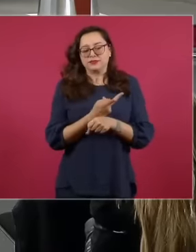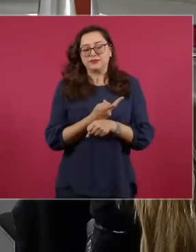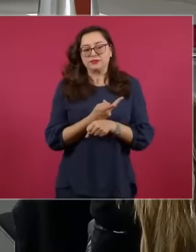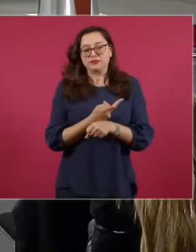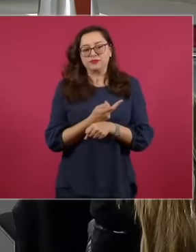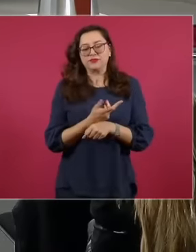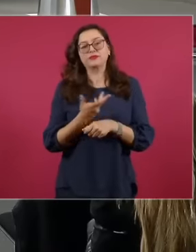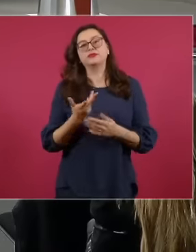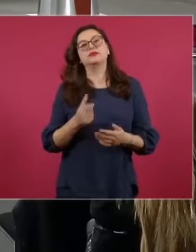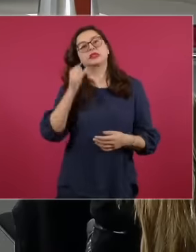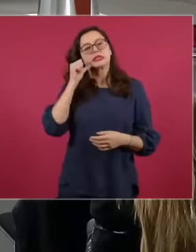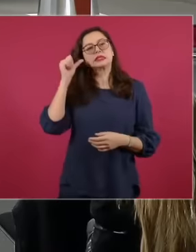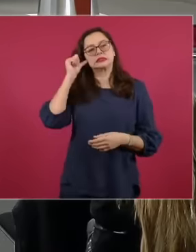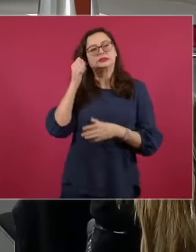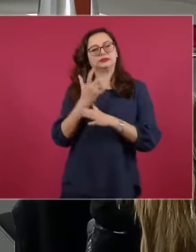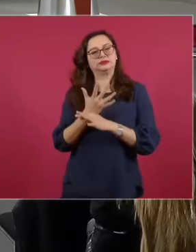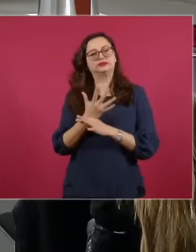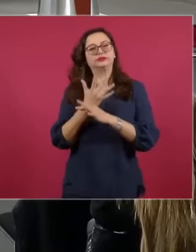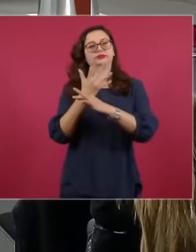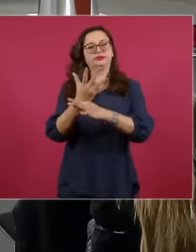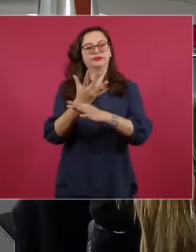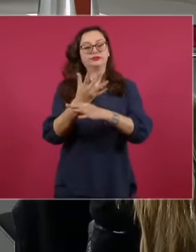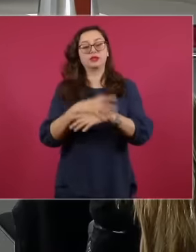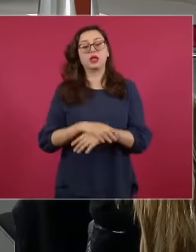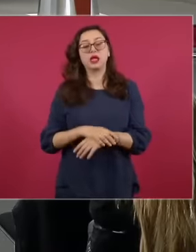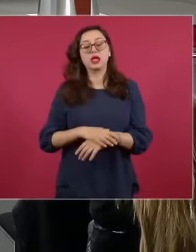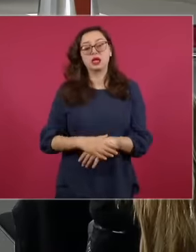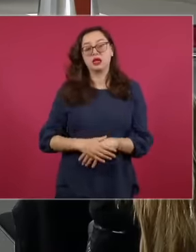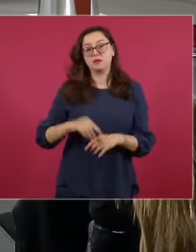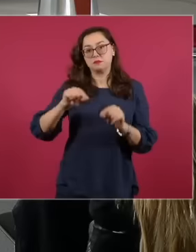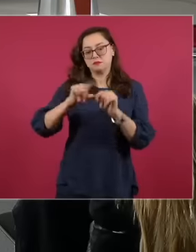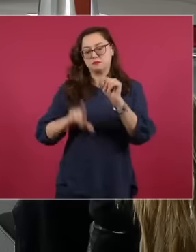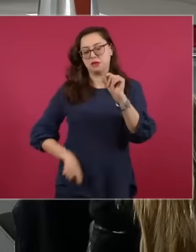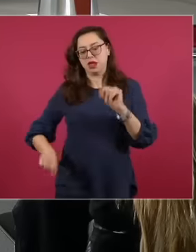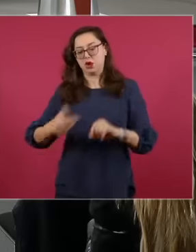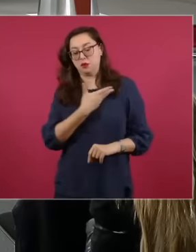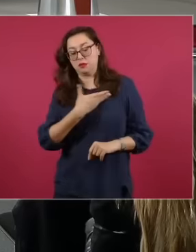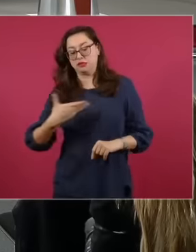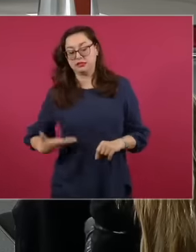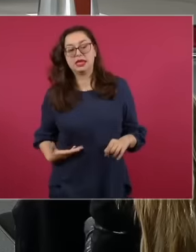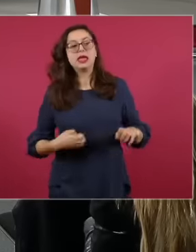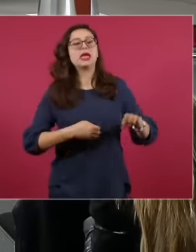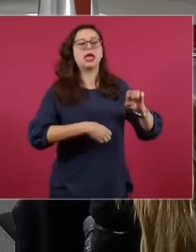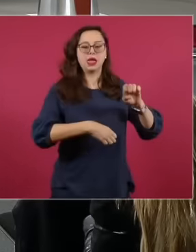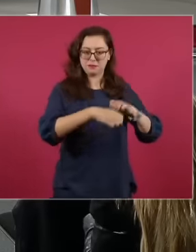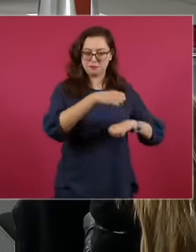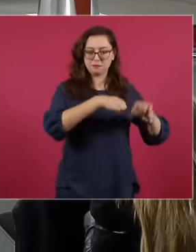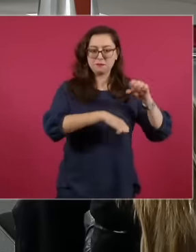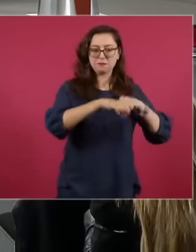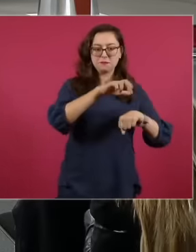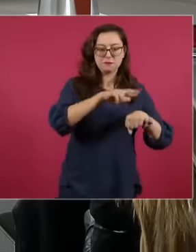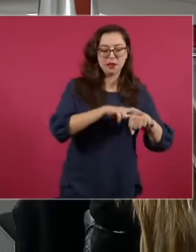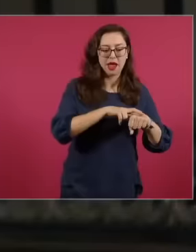between the presidency and Ambassador Ken Salazar, it is not a transcendent issue, we know